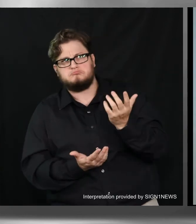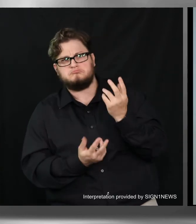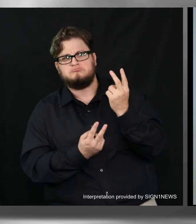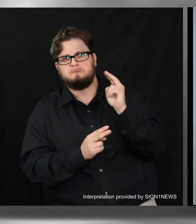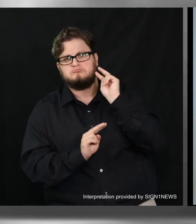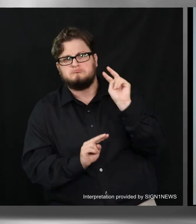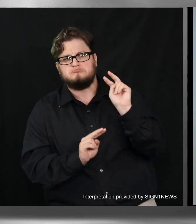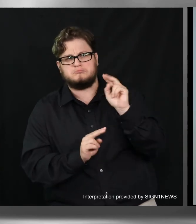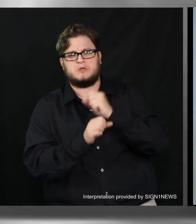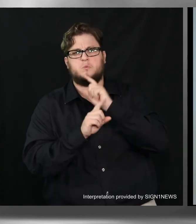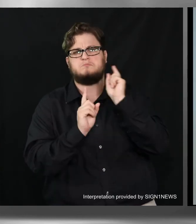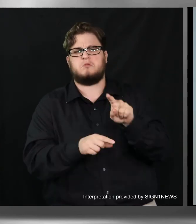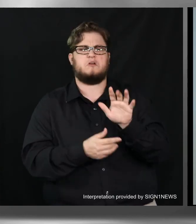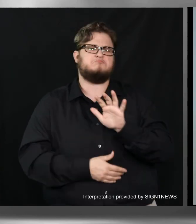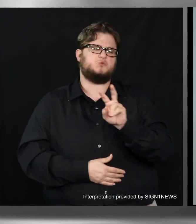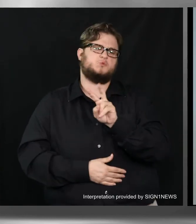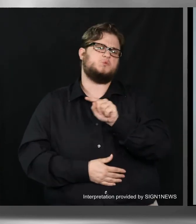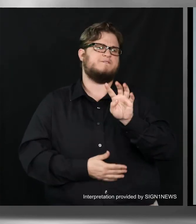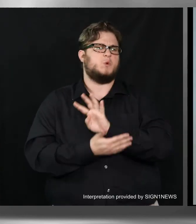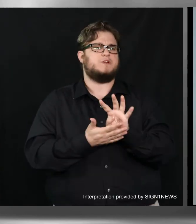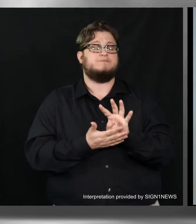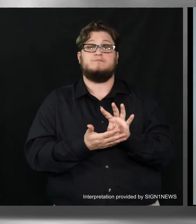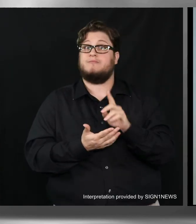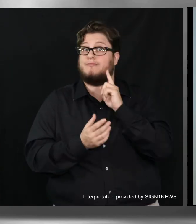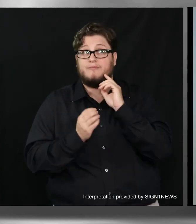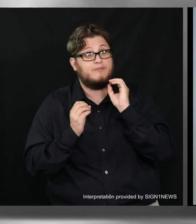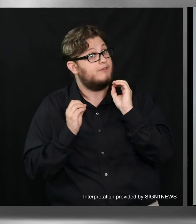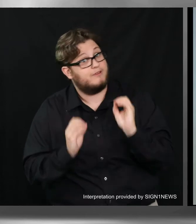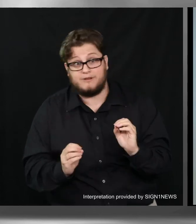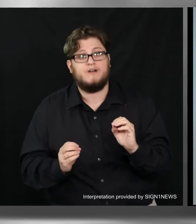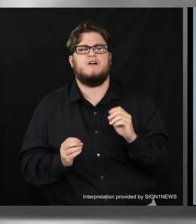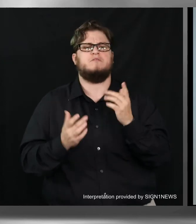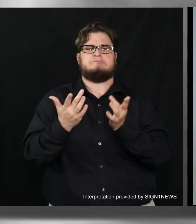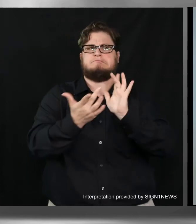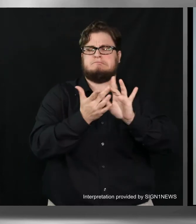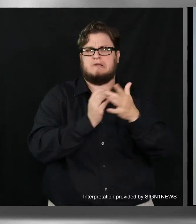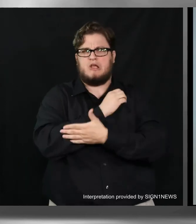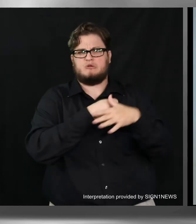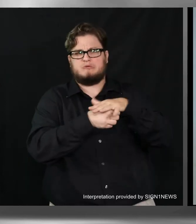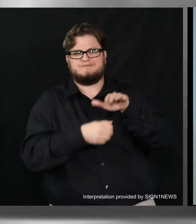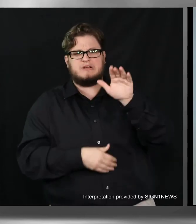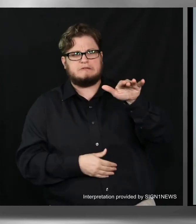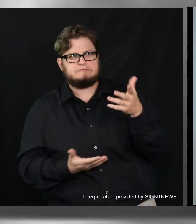If you don't, you need to contact your county registrar's office. Follow up on the application you submitted.